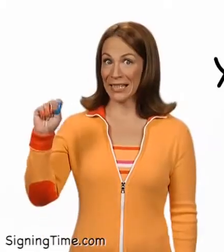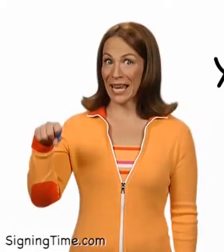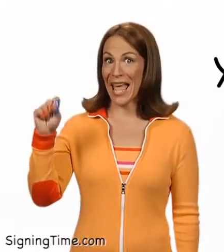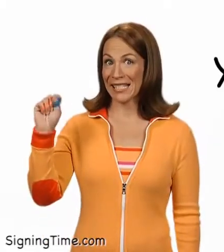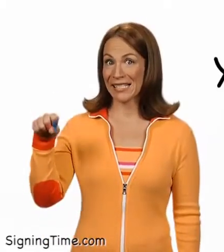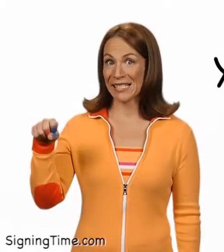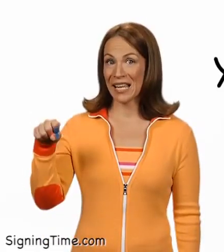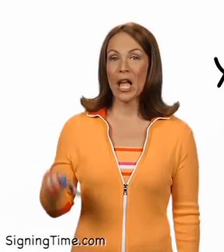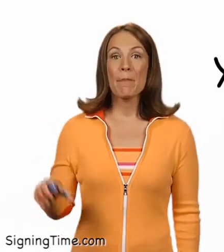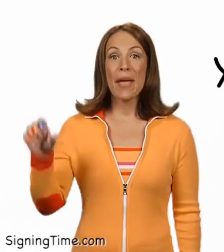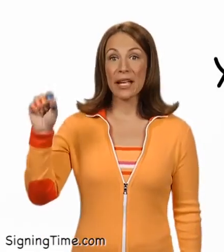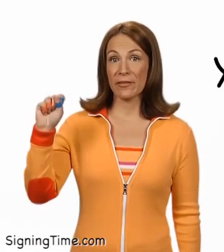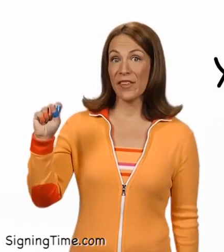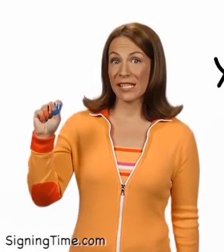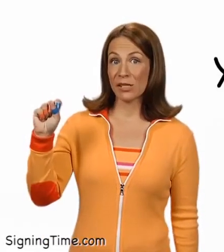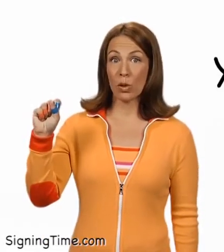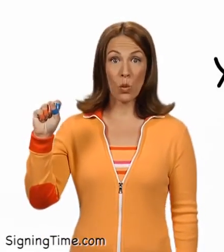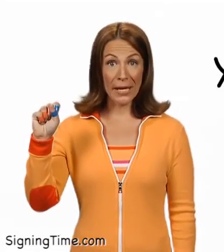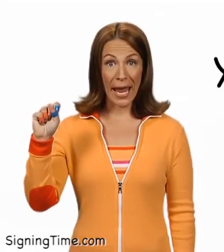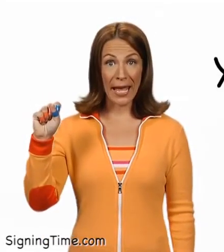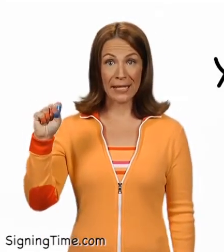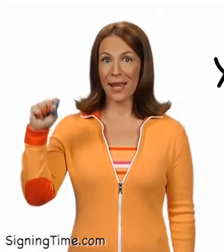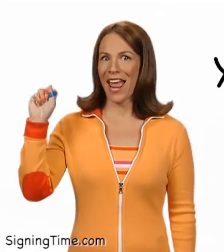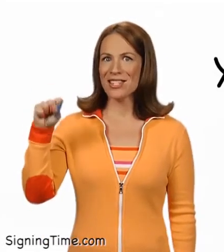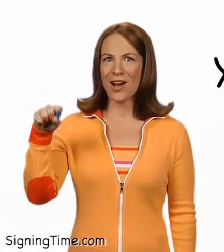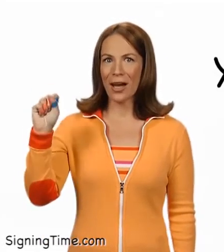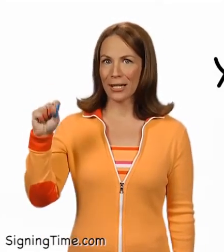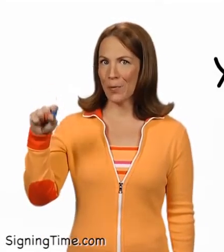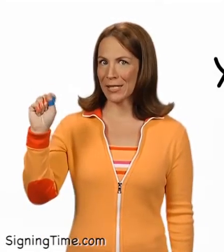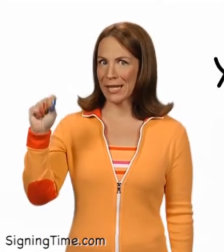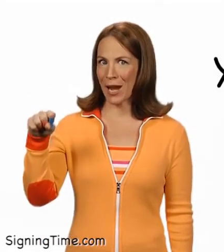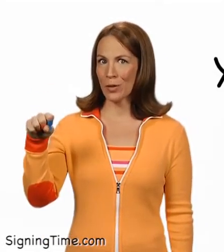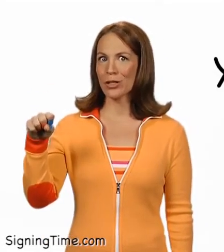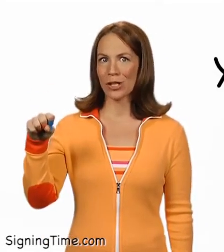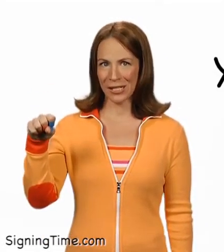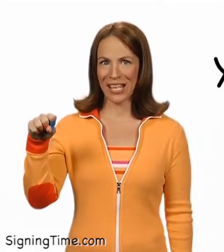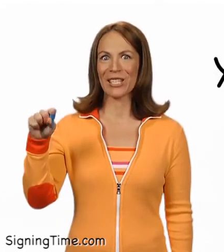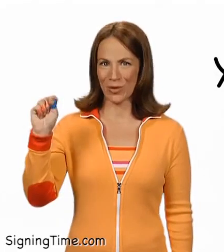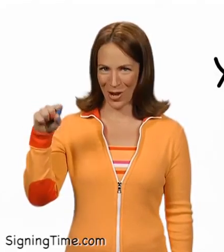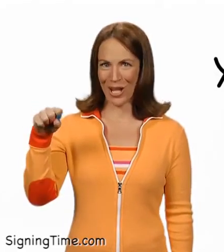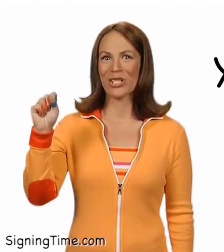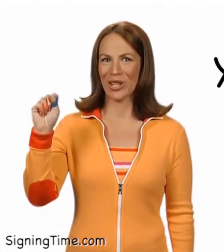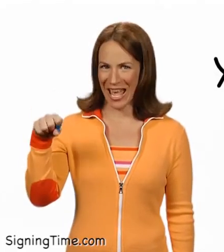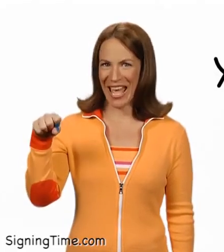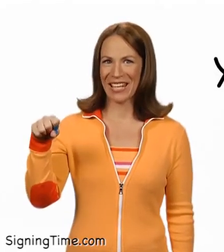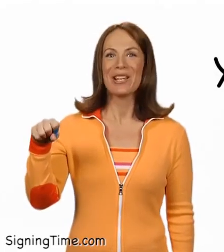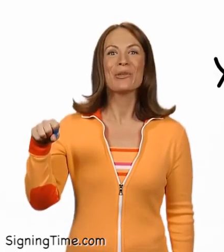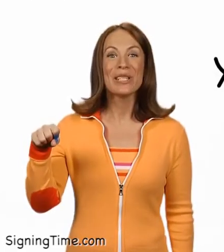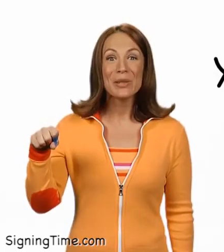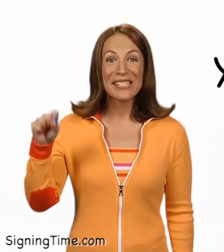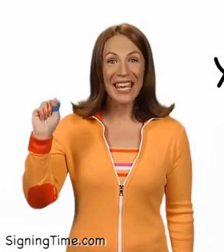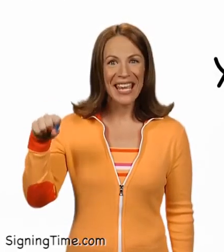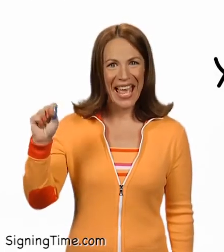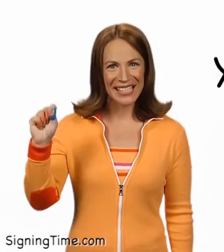Yes. Make a fist with one hand and nod it up and down just like you nod your head when you